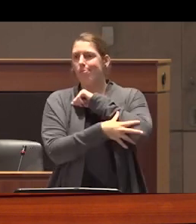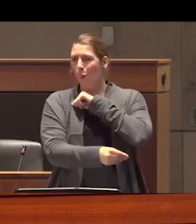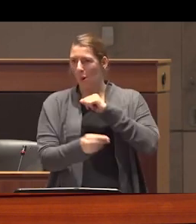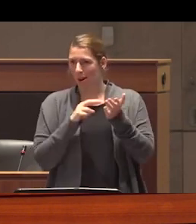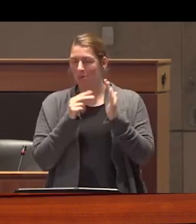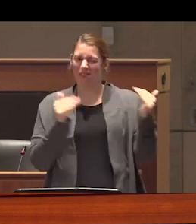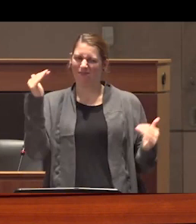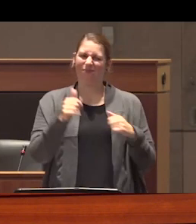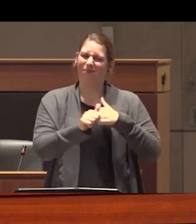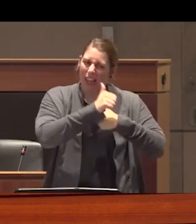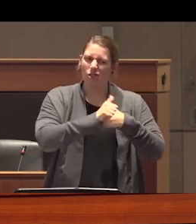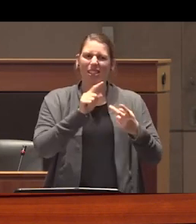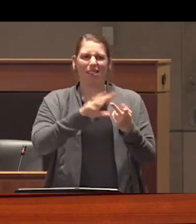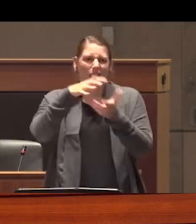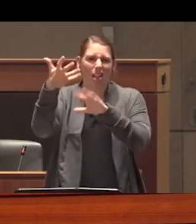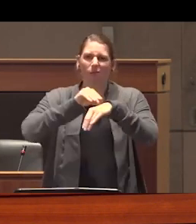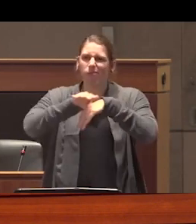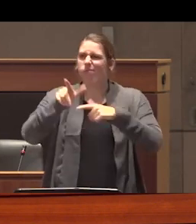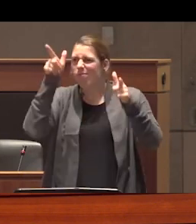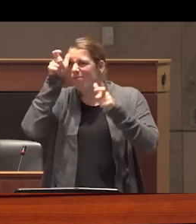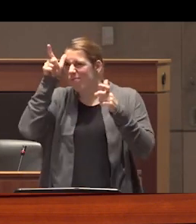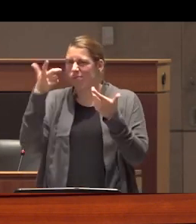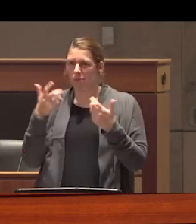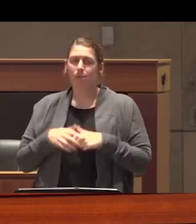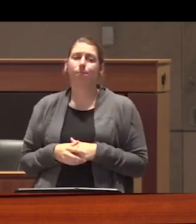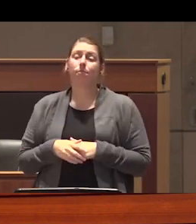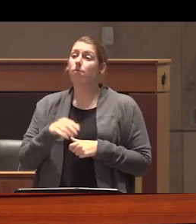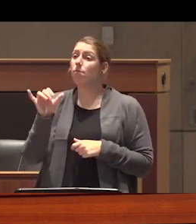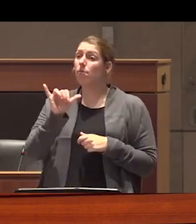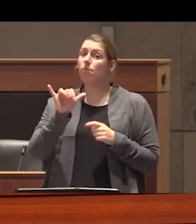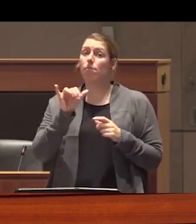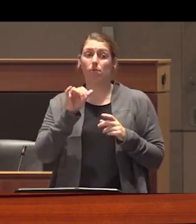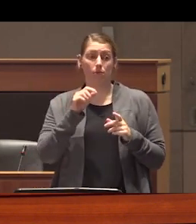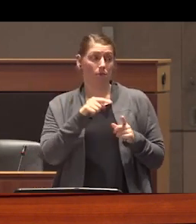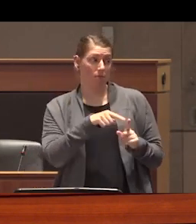are dangerous corrupting and Sinister and this has also driven calls for involuntary or forced